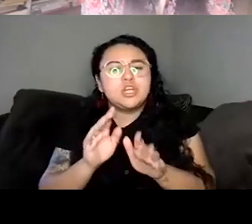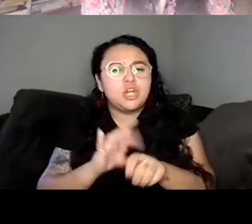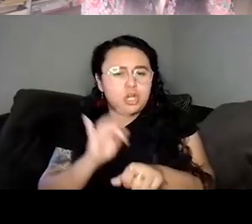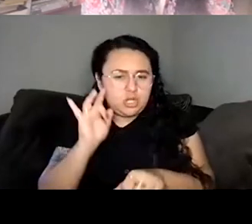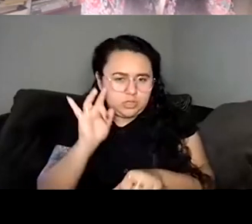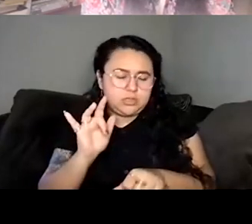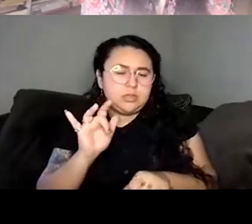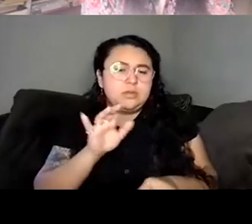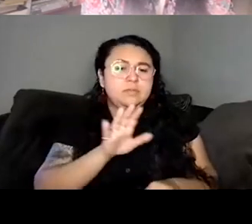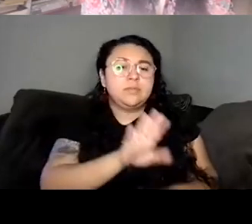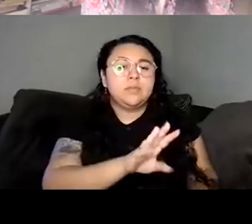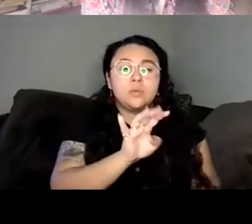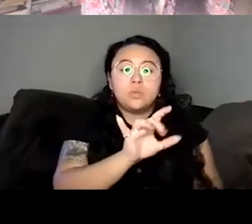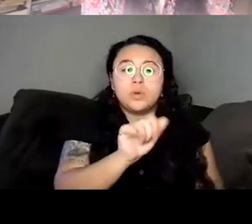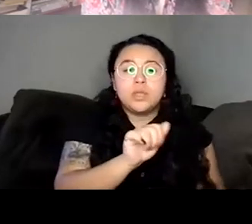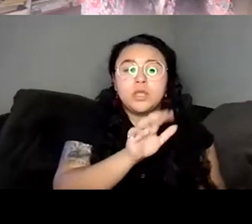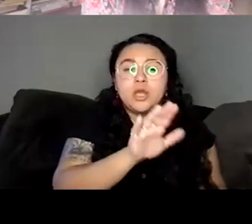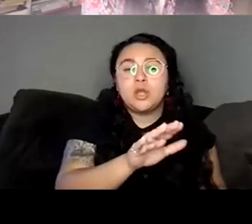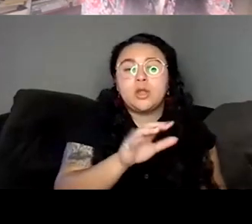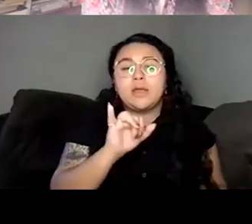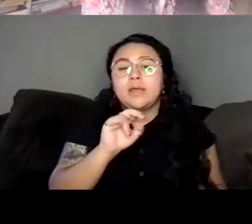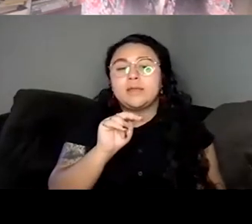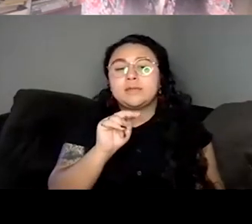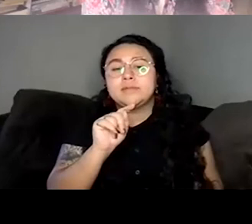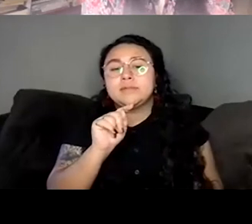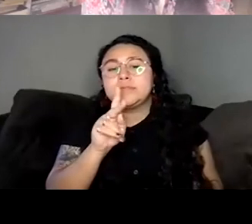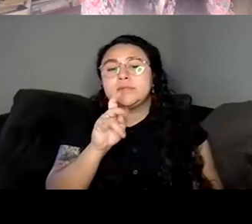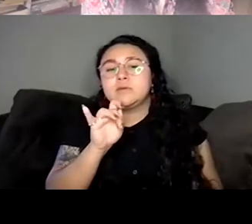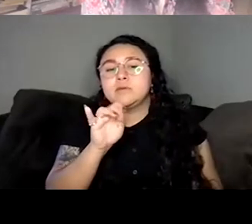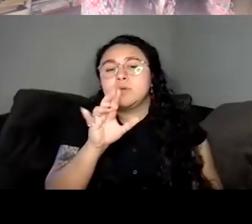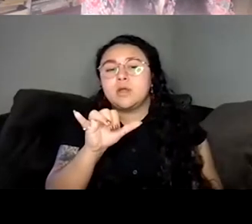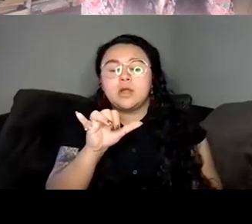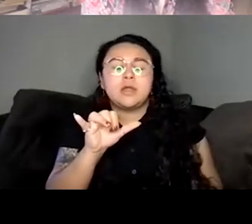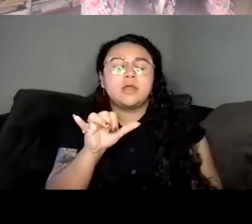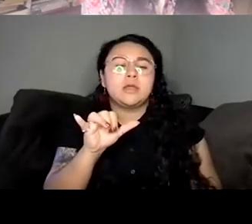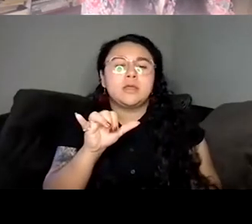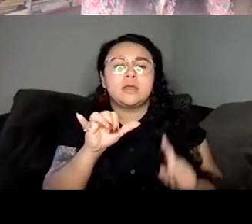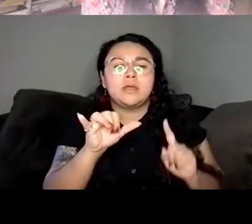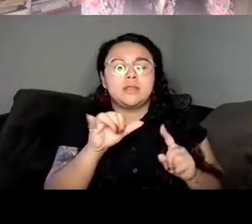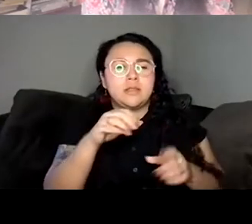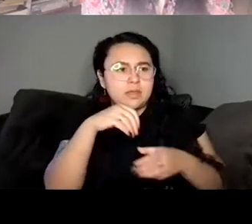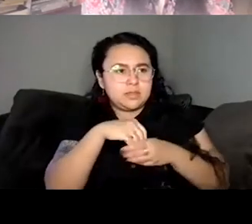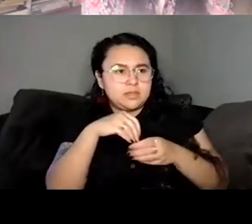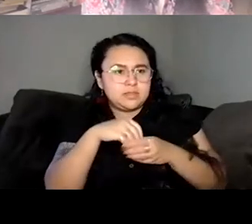out it's very closely interior. You're very much in Willis head and the story very much